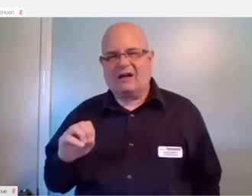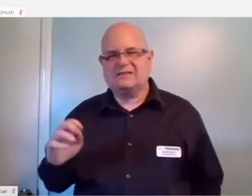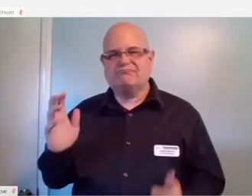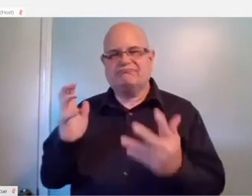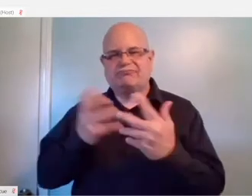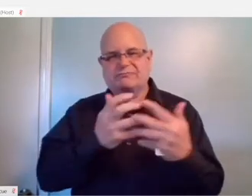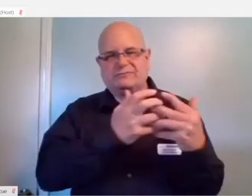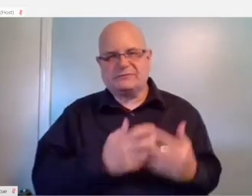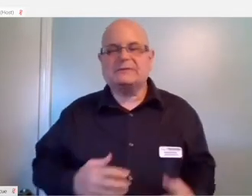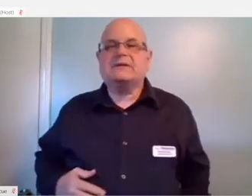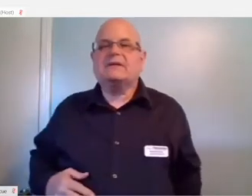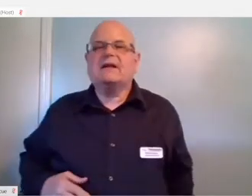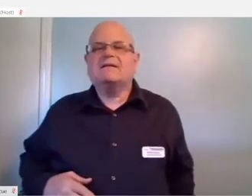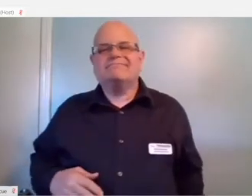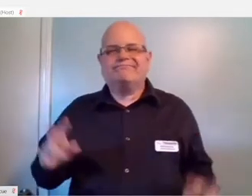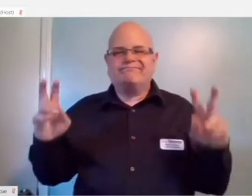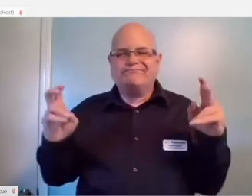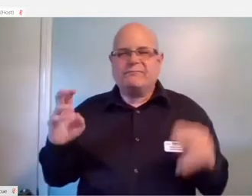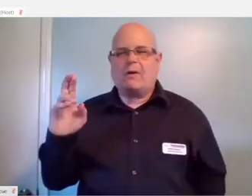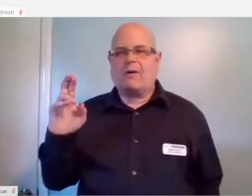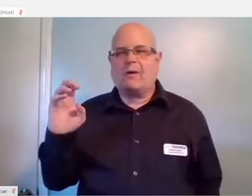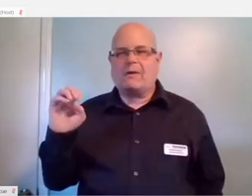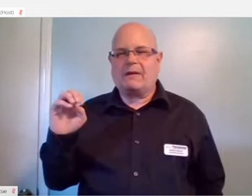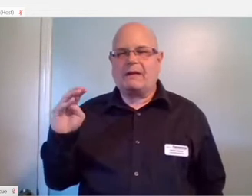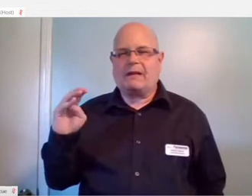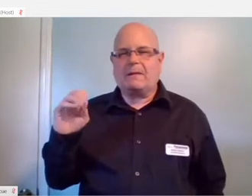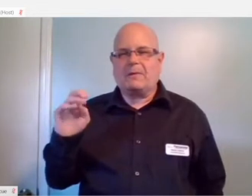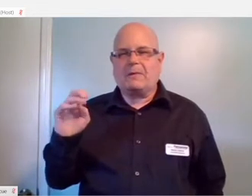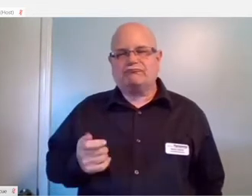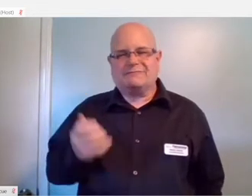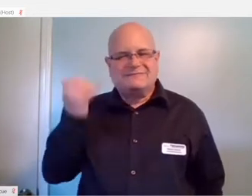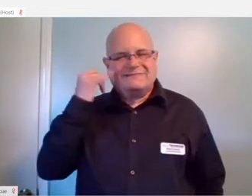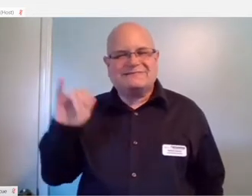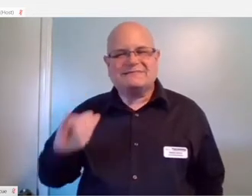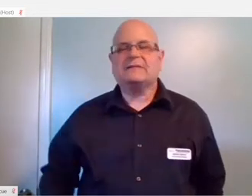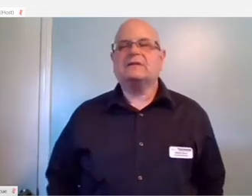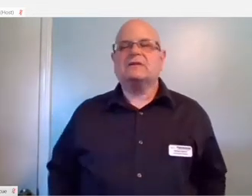Any remote for any of your audio visual devices is able to be controlled through the Logitech